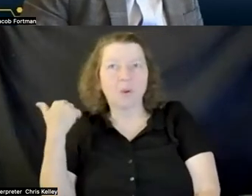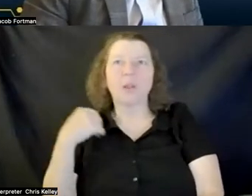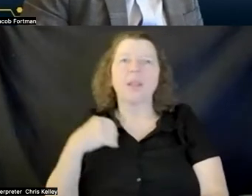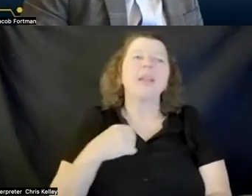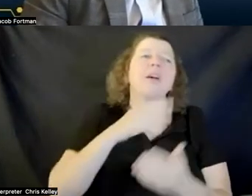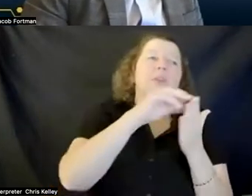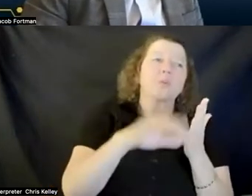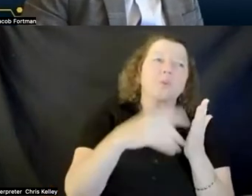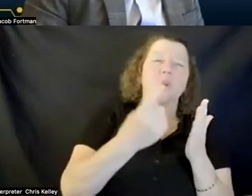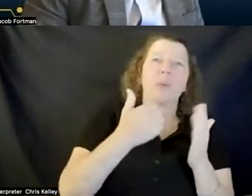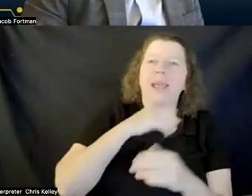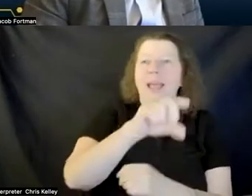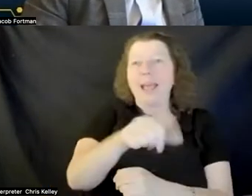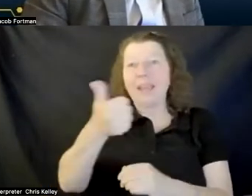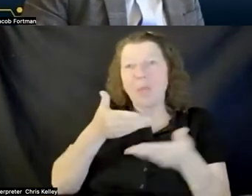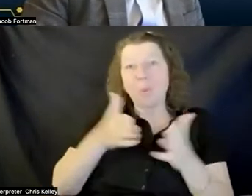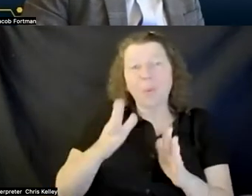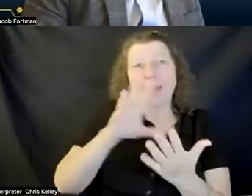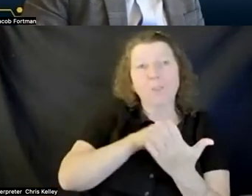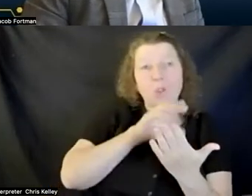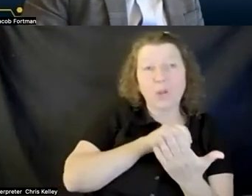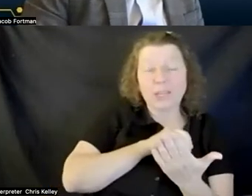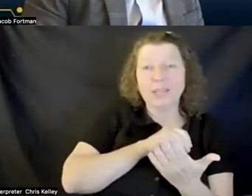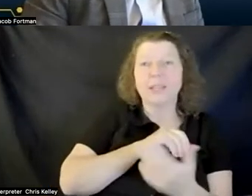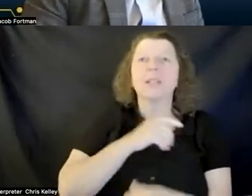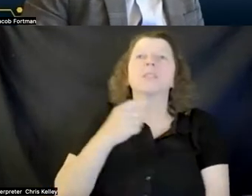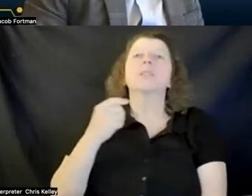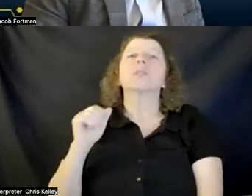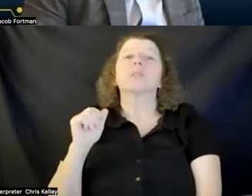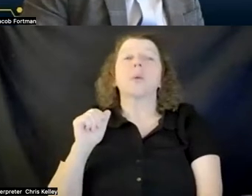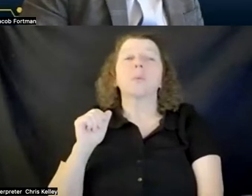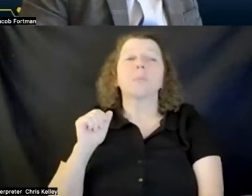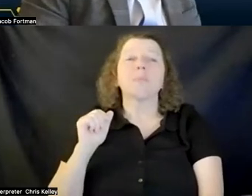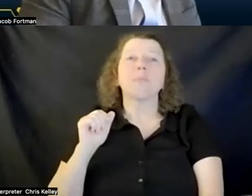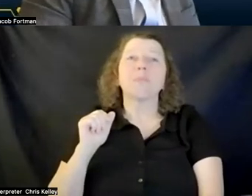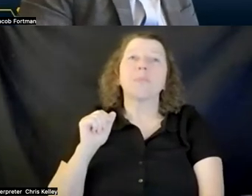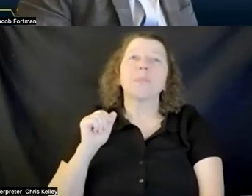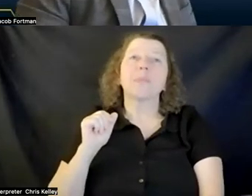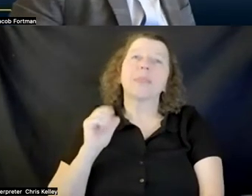into a learning experience so we did some of our um or you know kind of classroom work